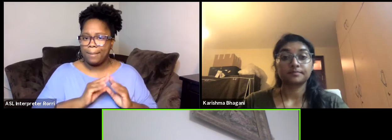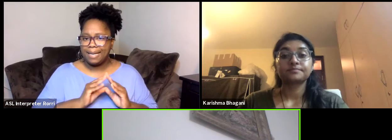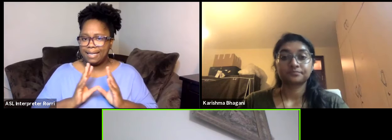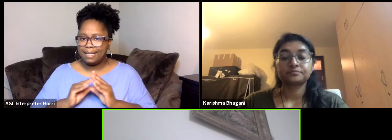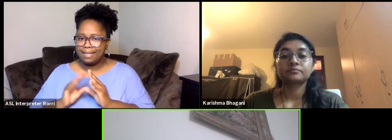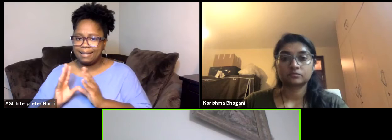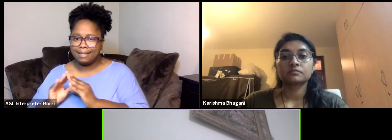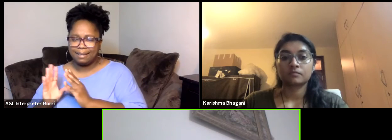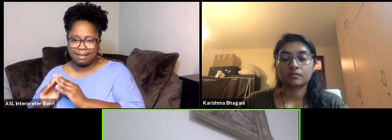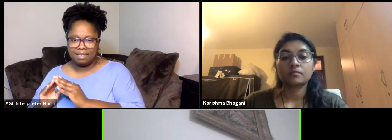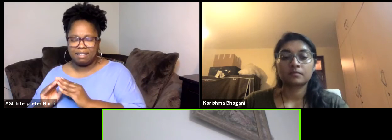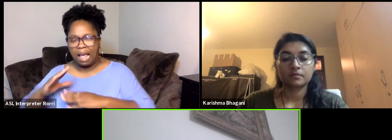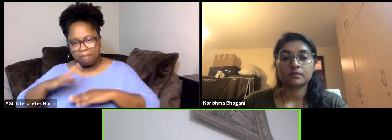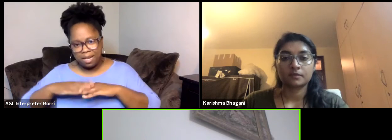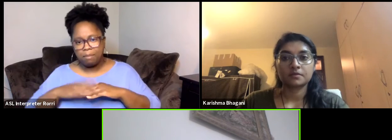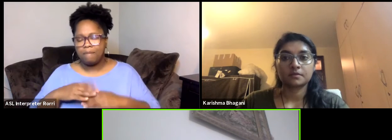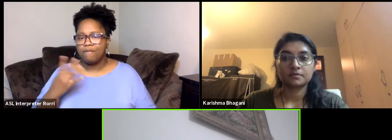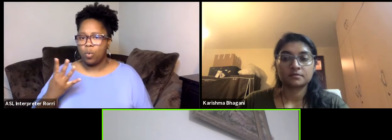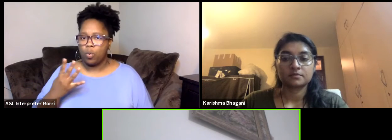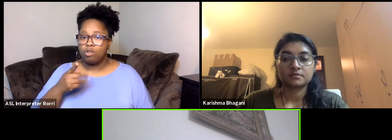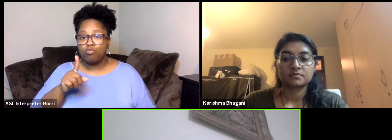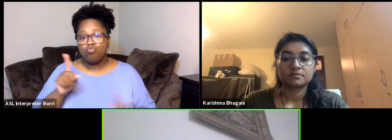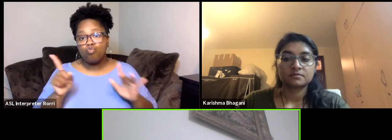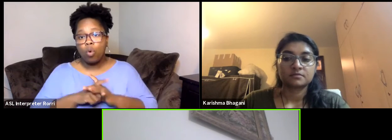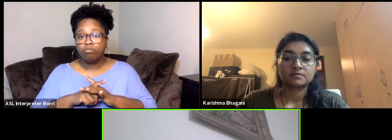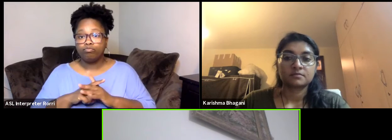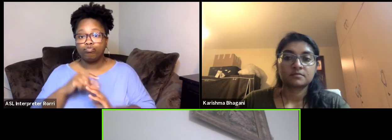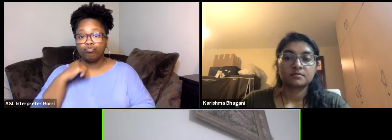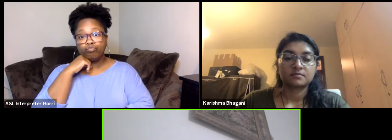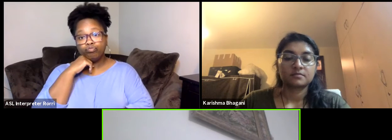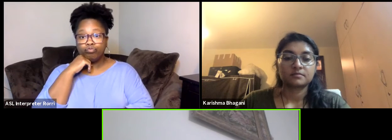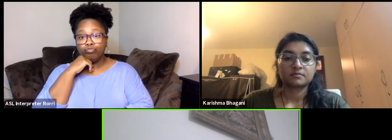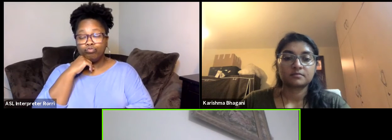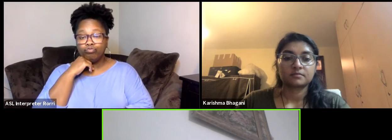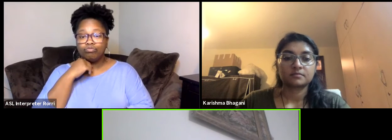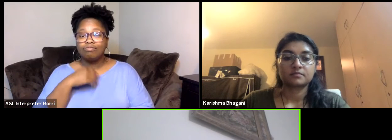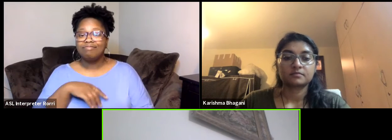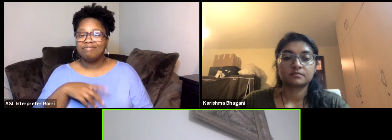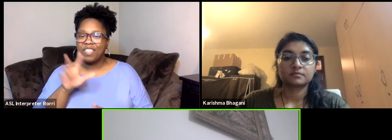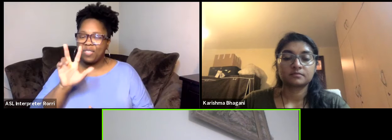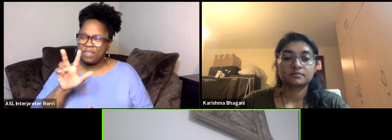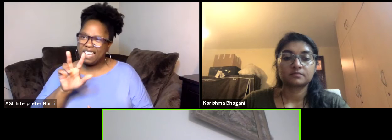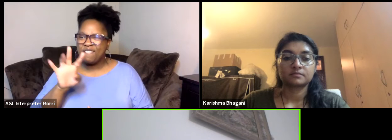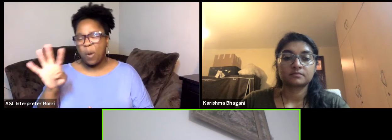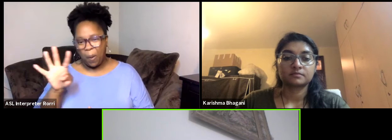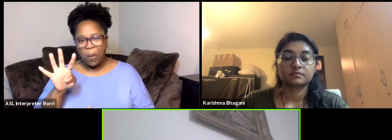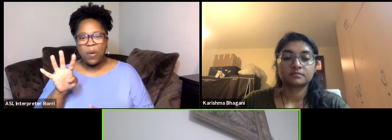So you attend the events and you can sit in three speak meeting rounds or four speak meeting rounds